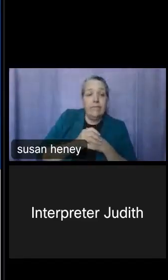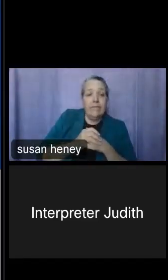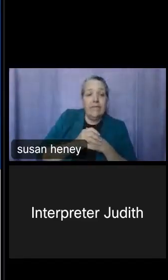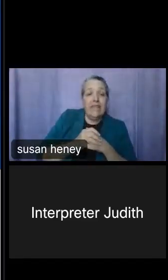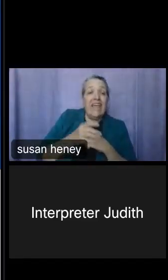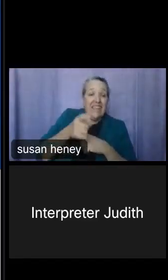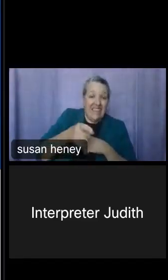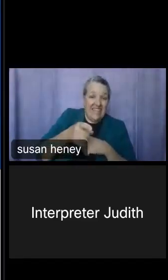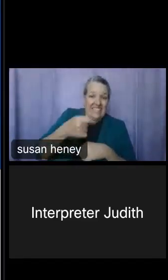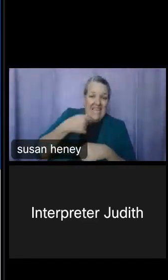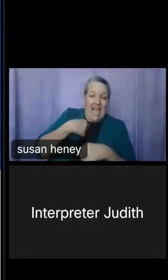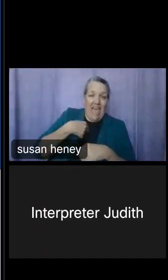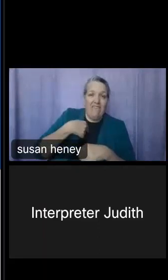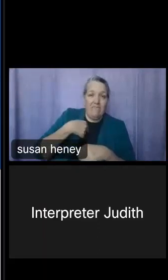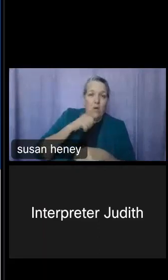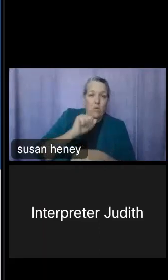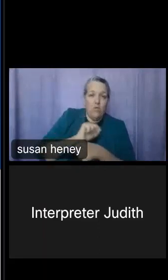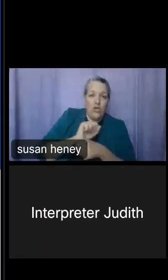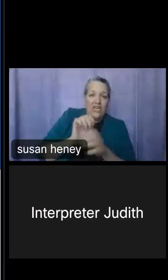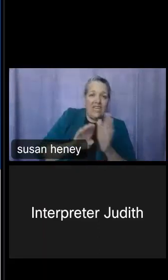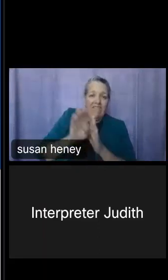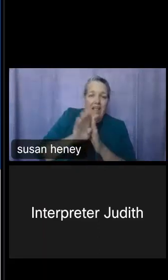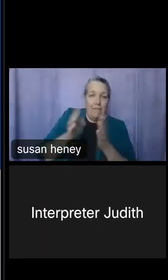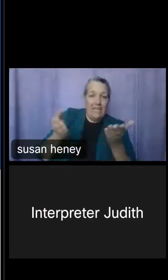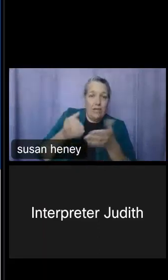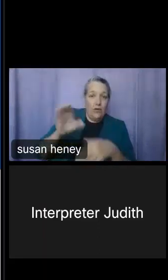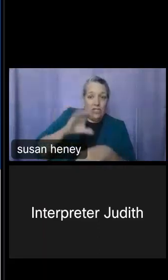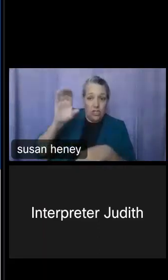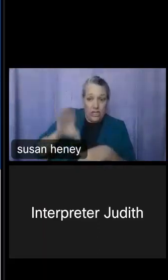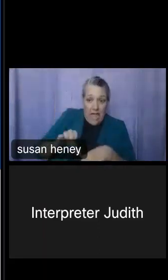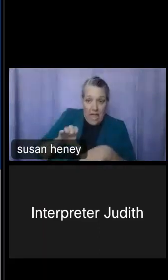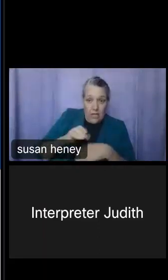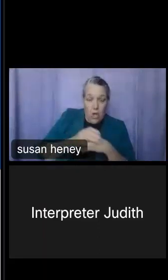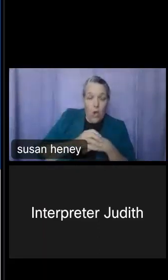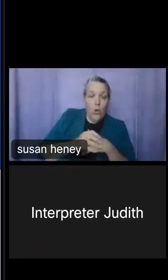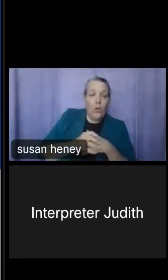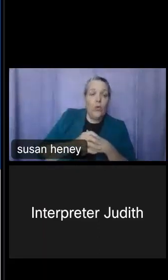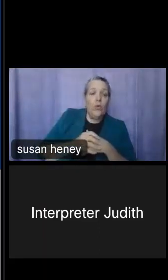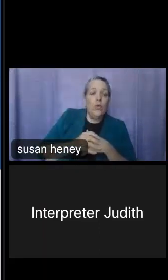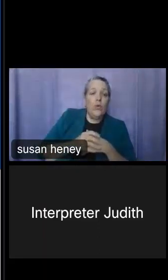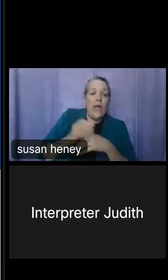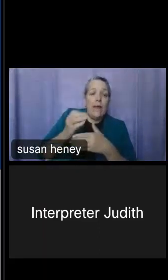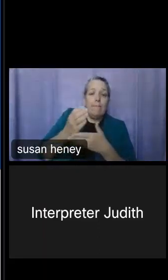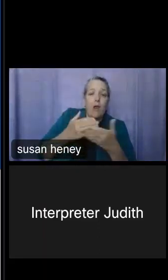on living here in Chicago and being a part of my local NFB chapter, I'd like to look